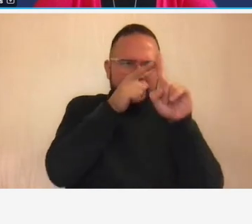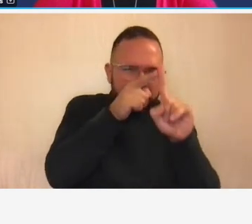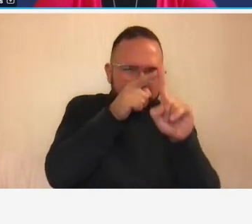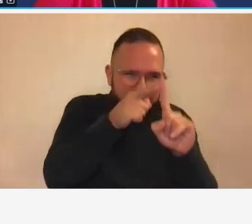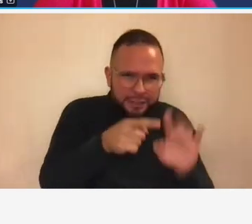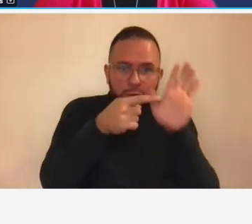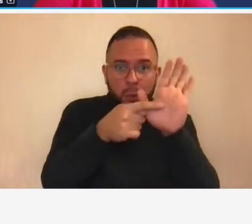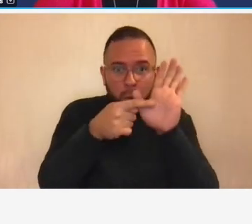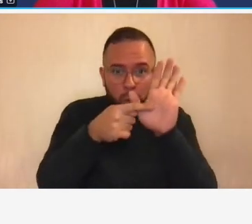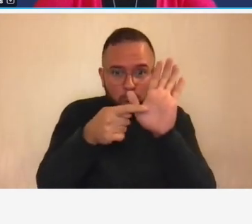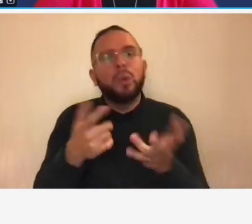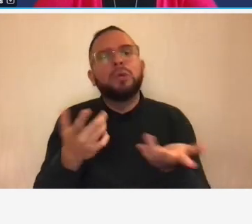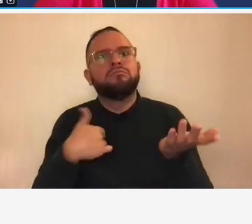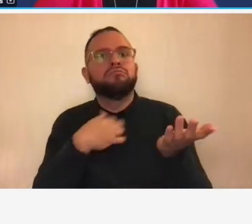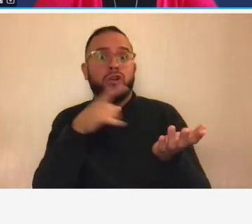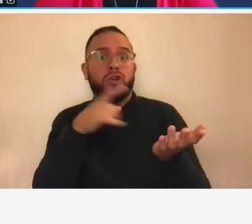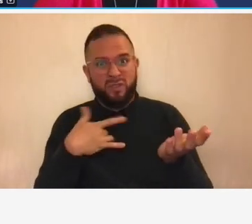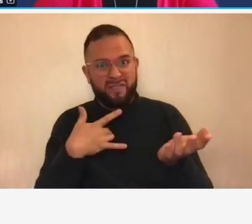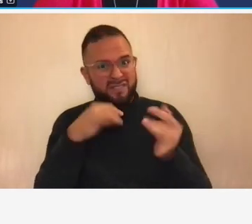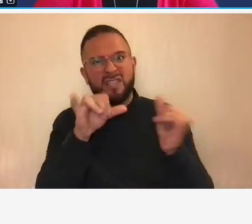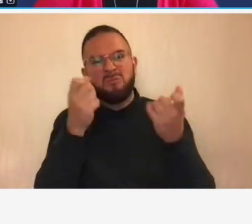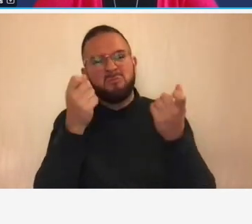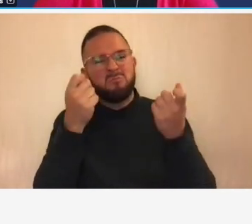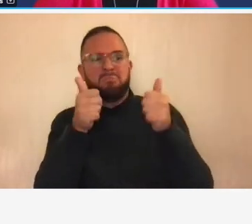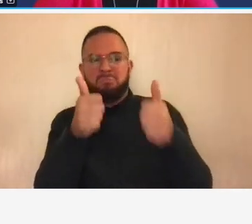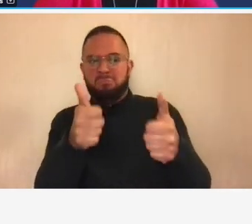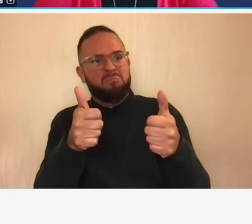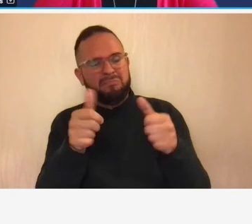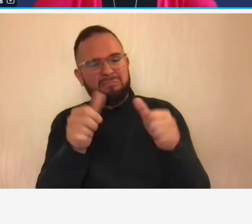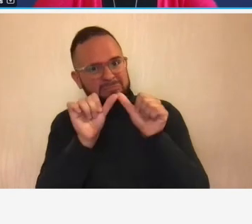is that still the case or are there things that you know you still need to work on for it to be